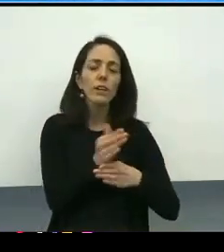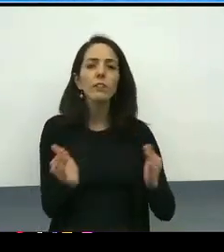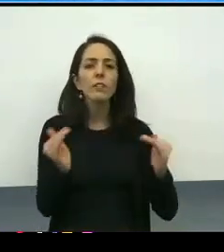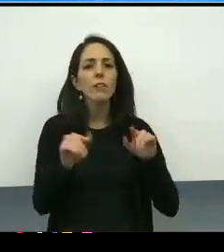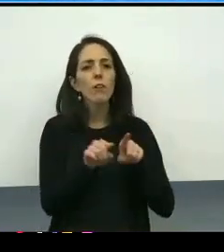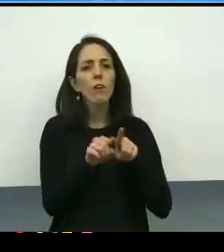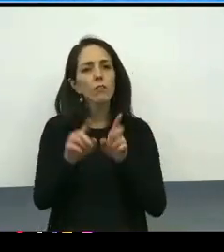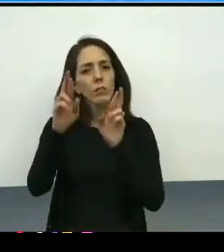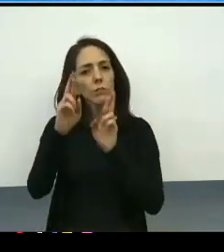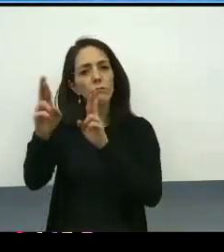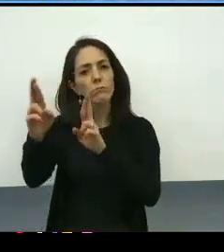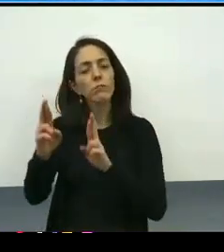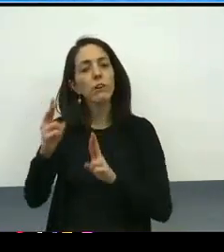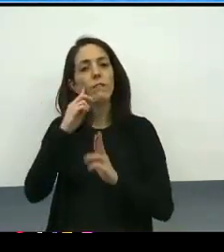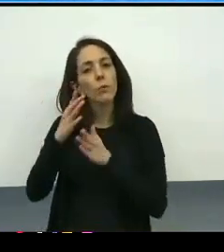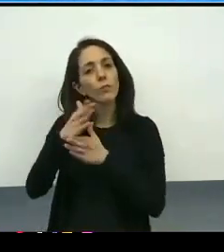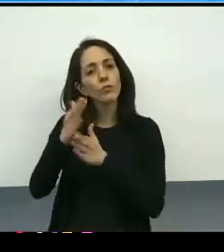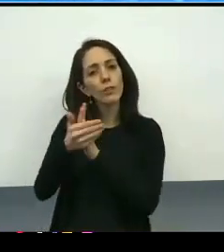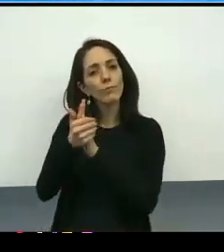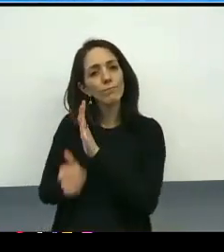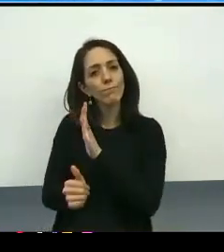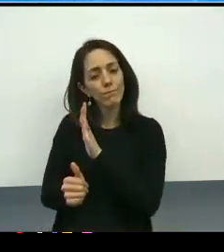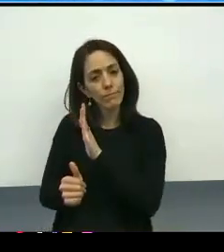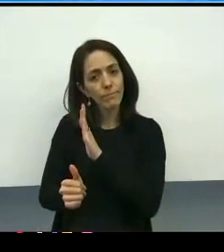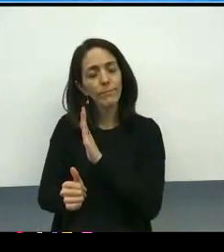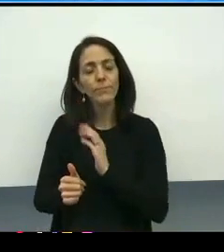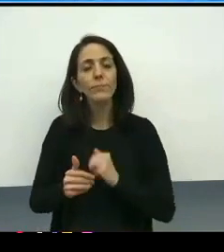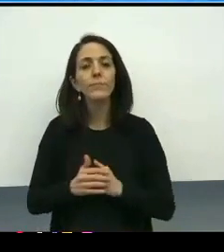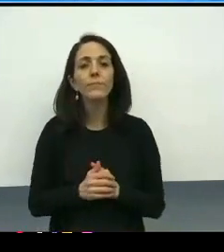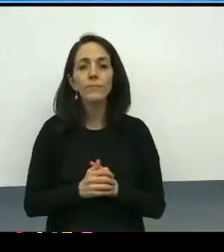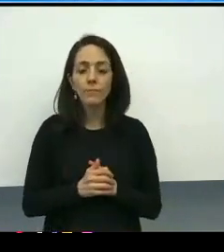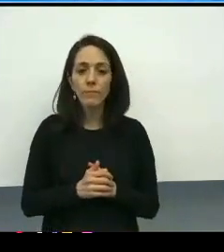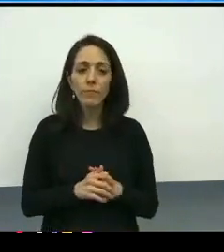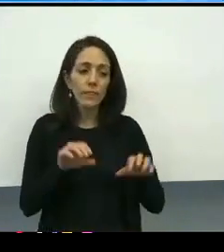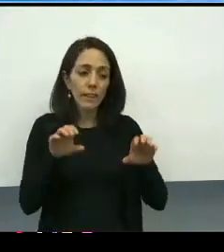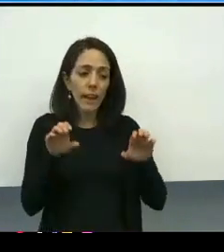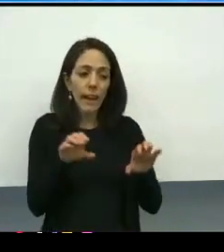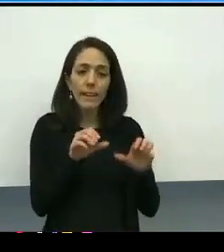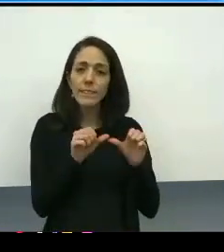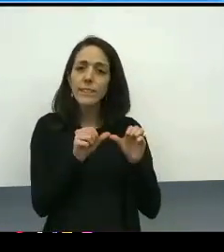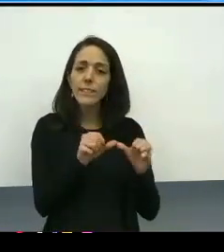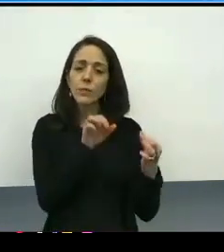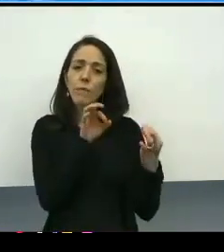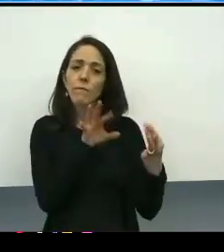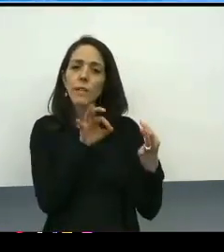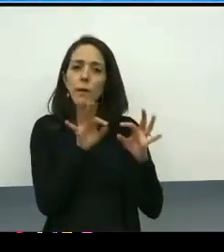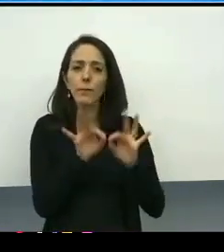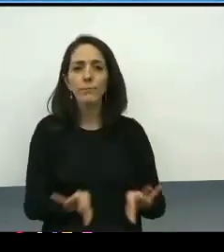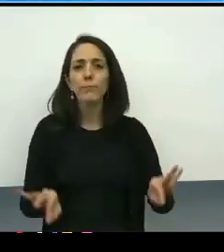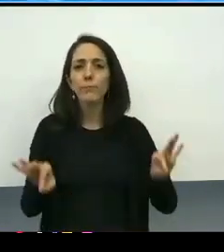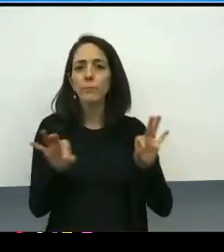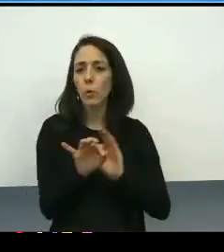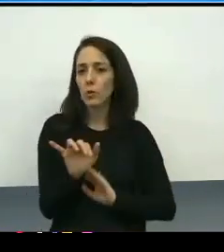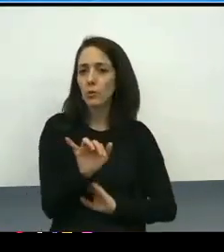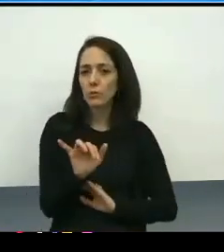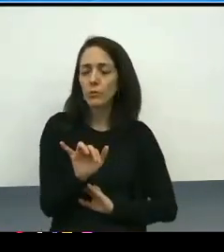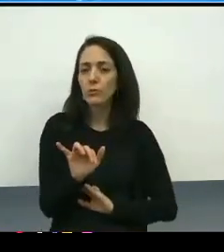for shared expertise. Also, active and continuous feedback. It's the recognition that we have to move down parallel tracks,